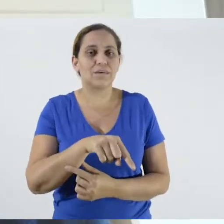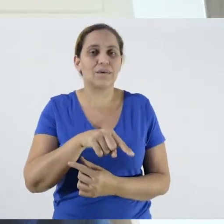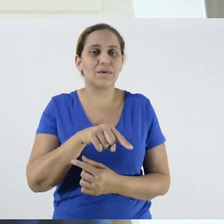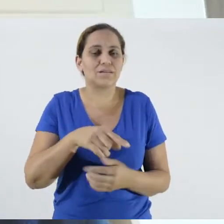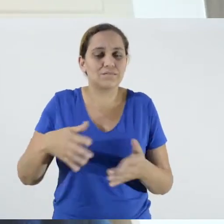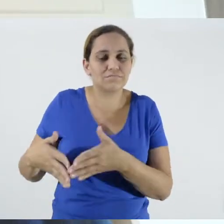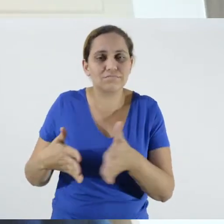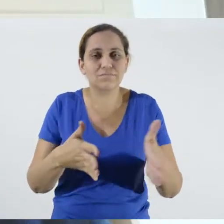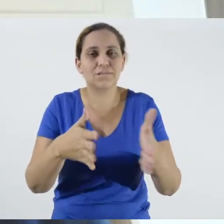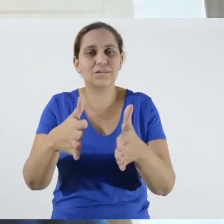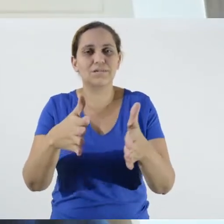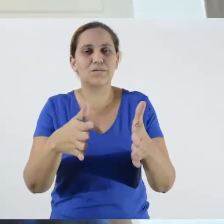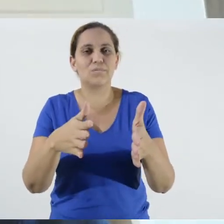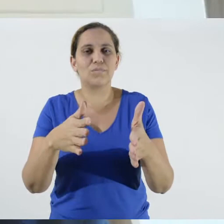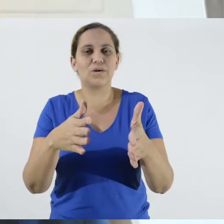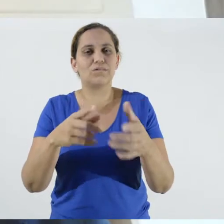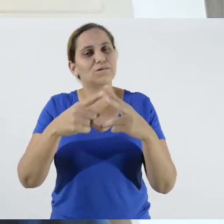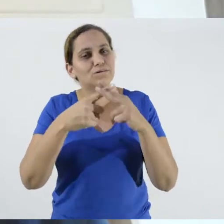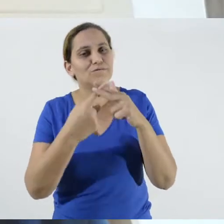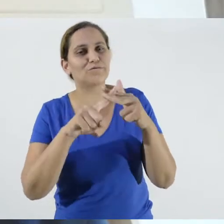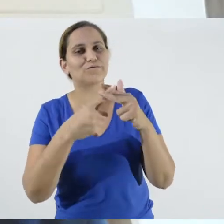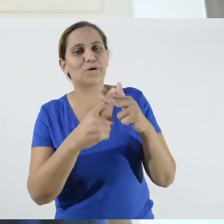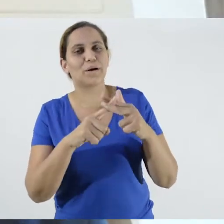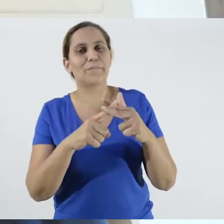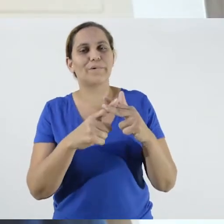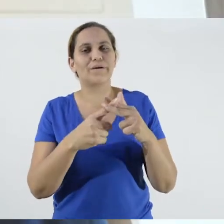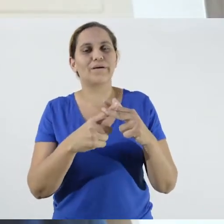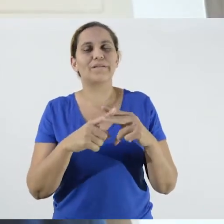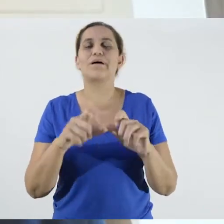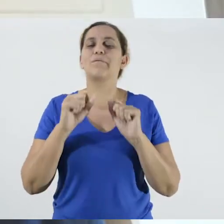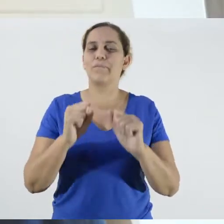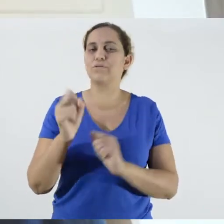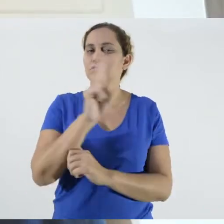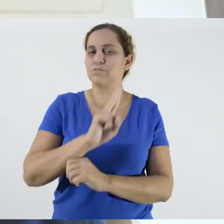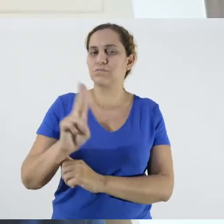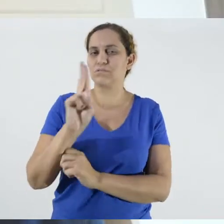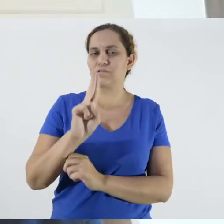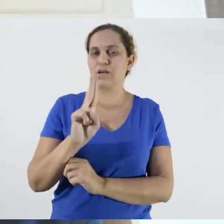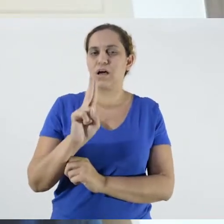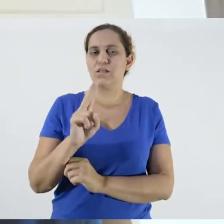this path can be used in a very significant way in these